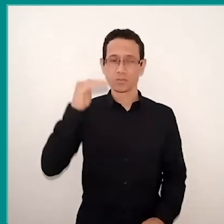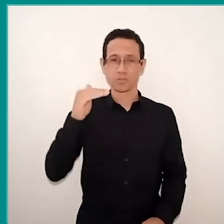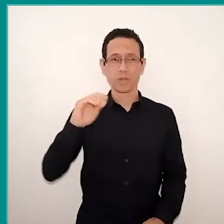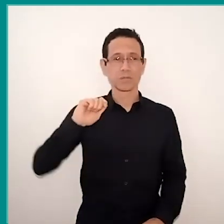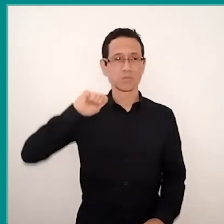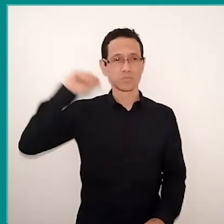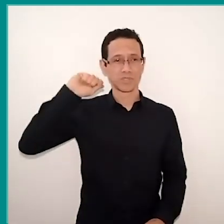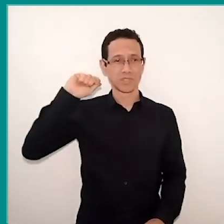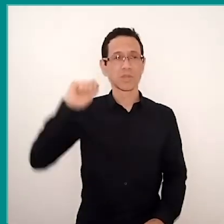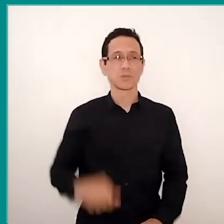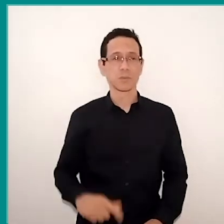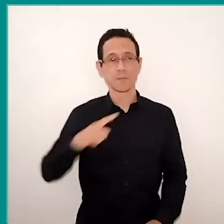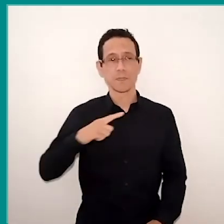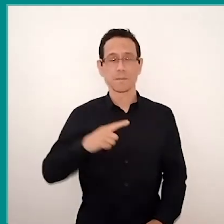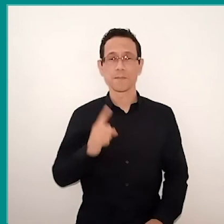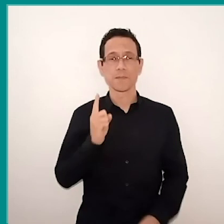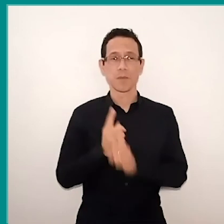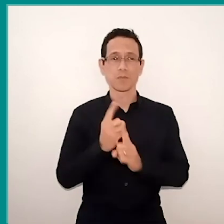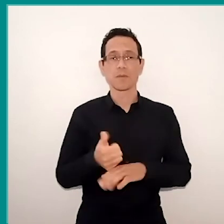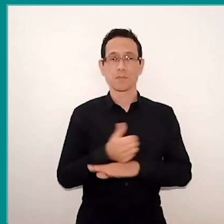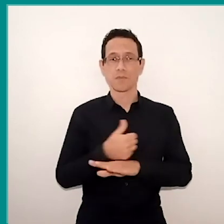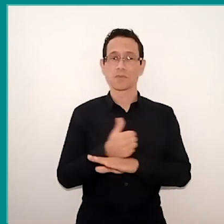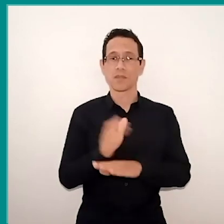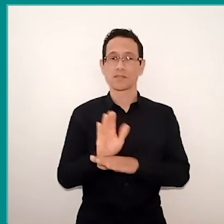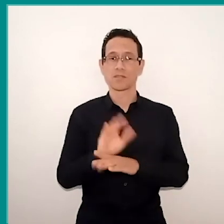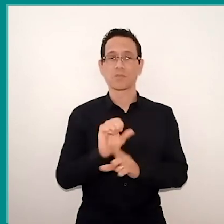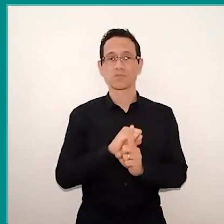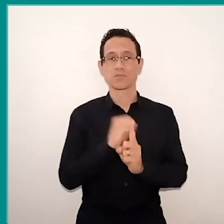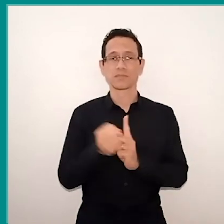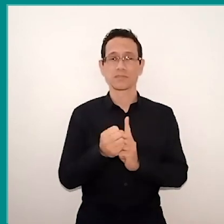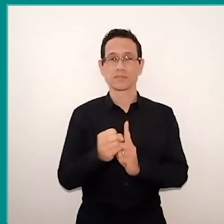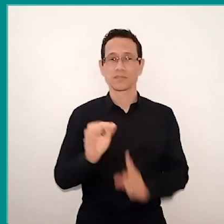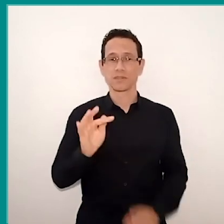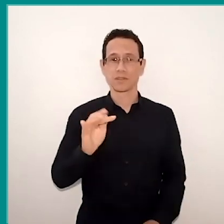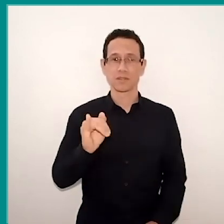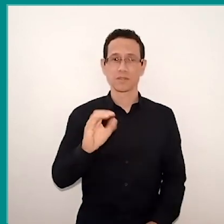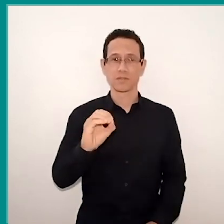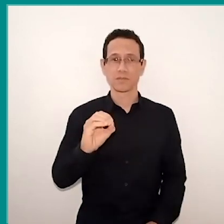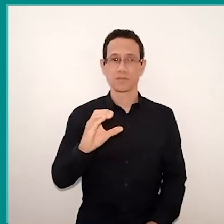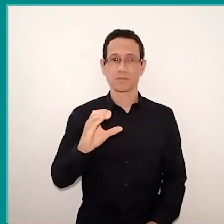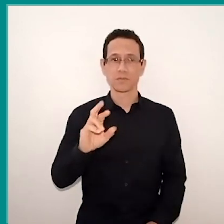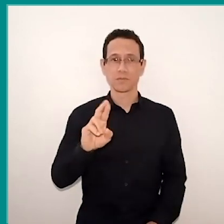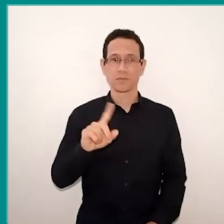I learned through a social care professional what Fiocruz is doing guidebooks